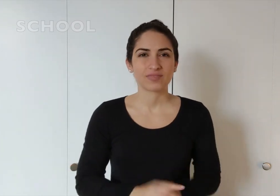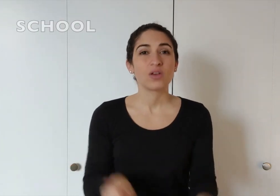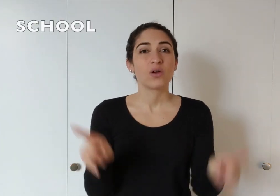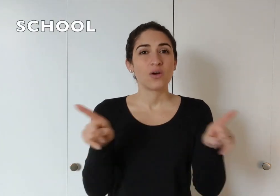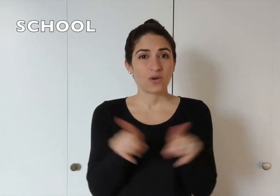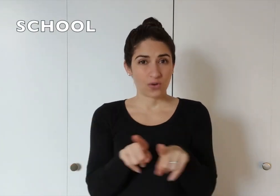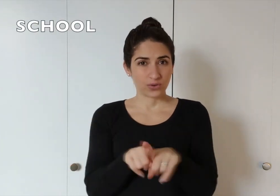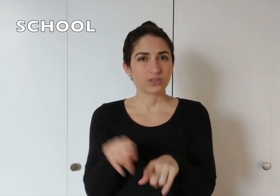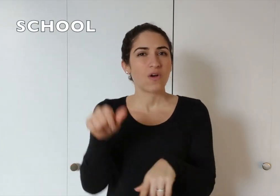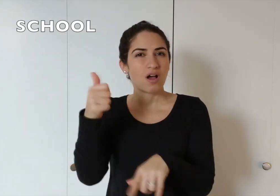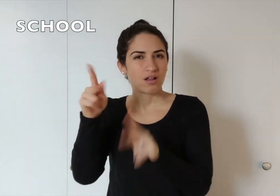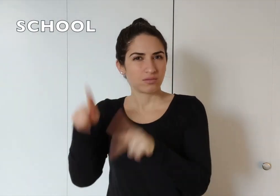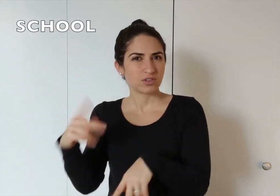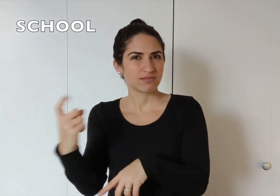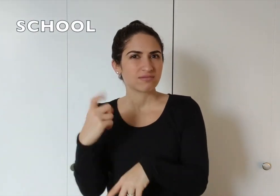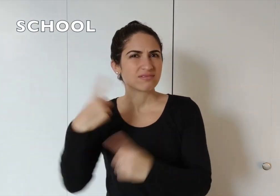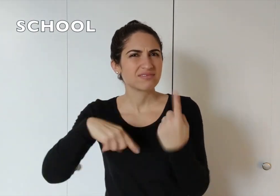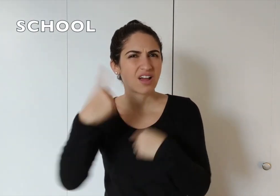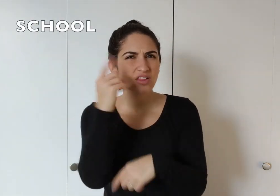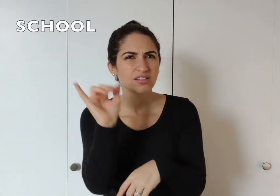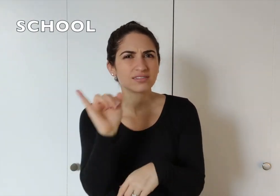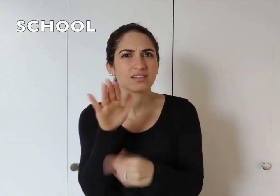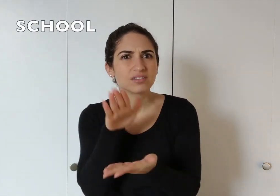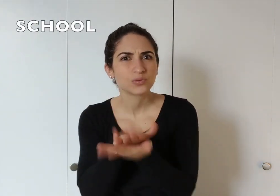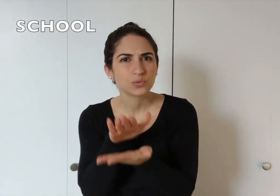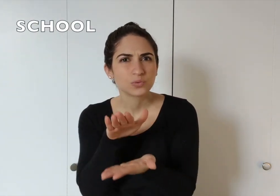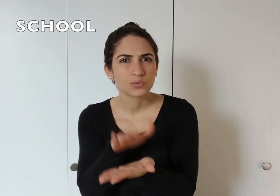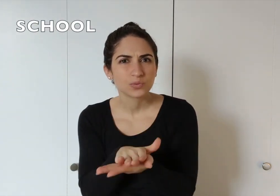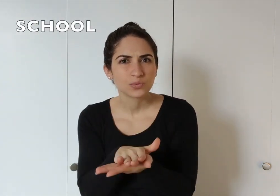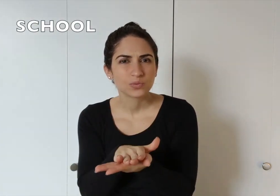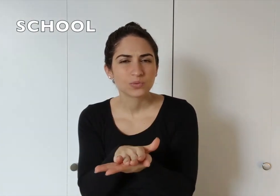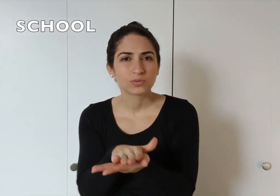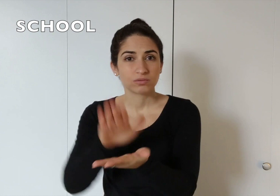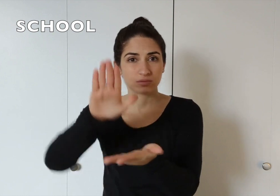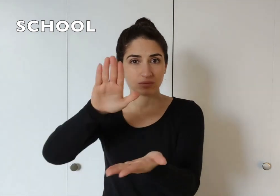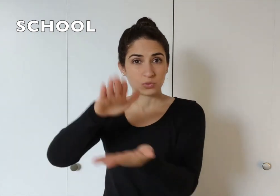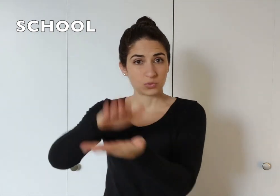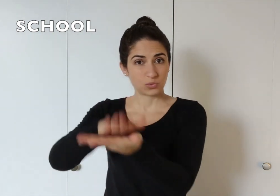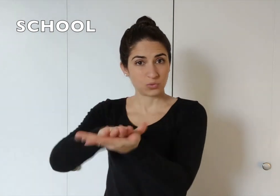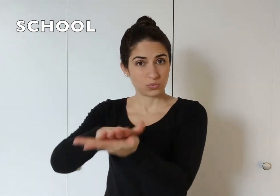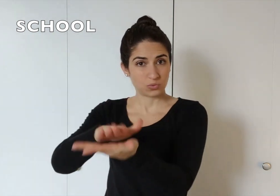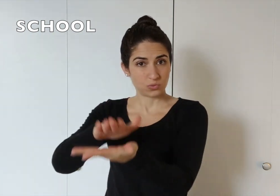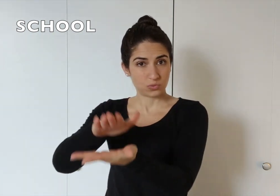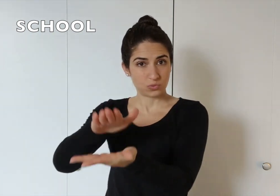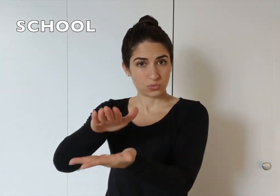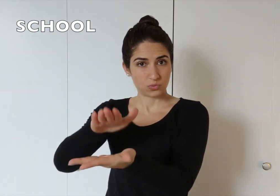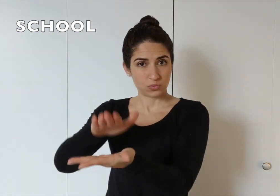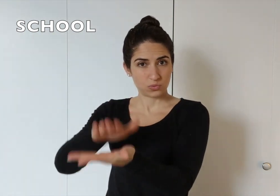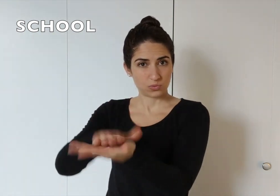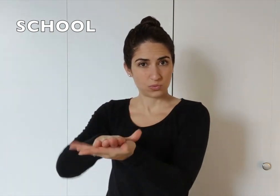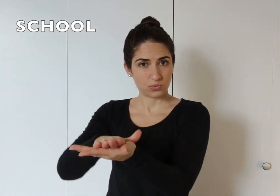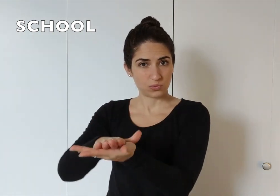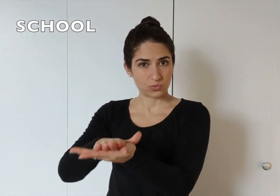Also, another person asked: The sign looks like SCHOOL? SCHOOL